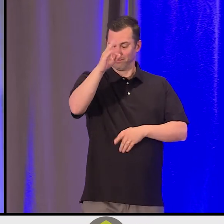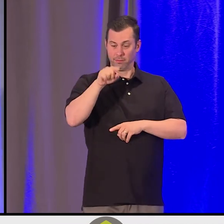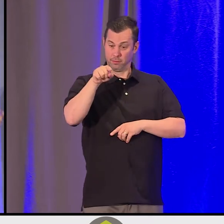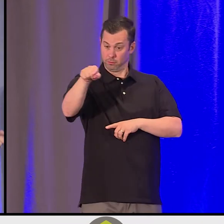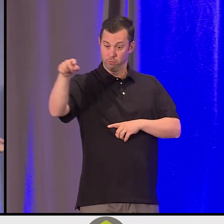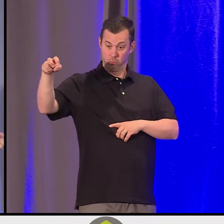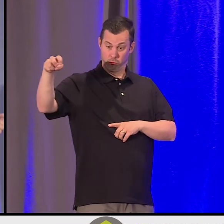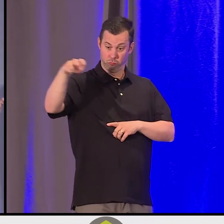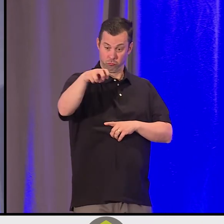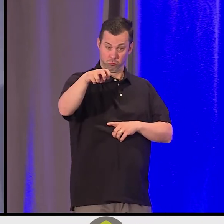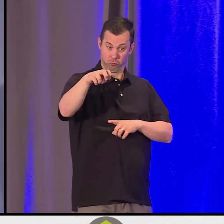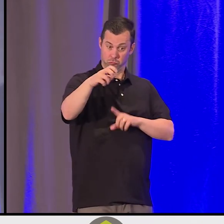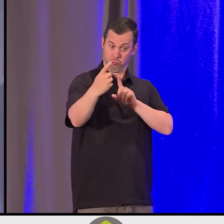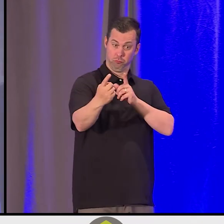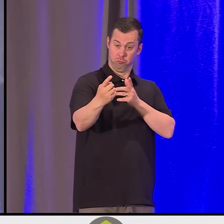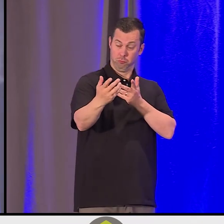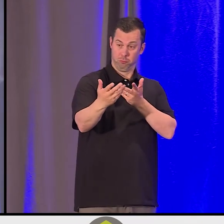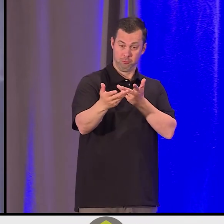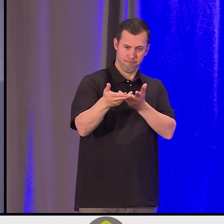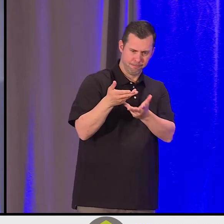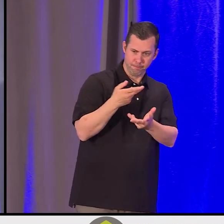the Atleo ancestor, they had a conversation.